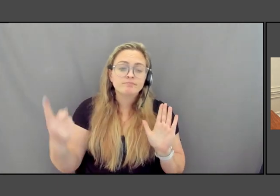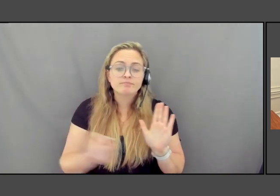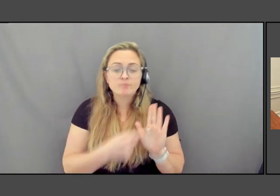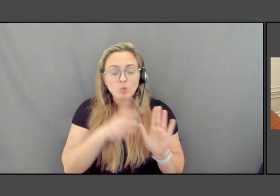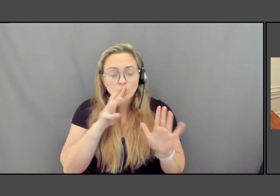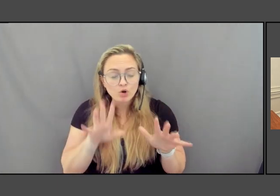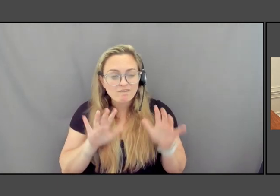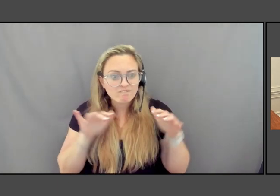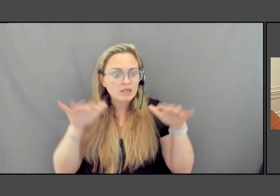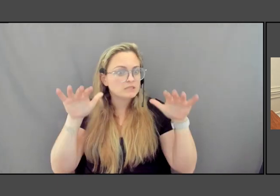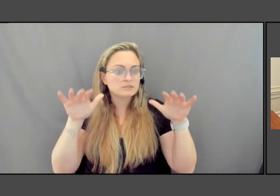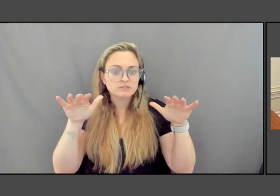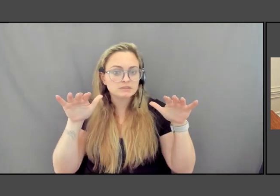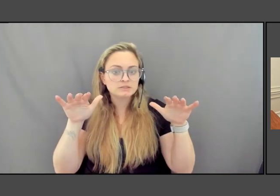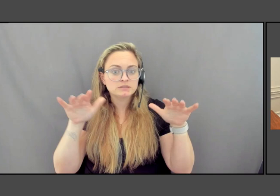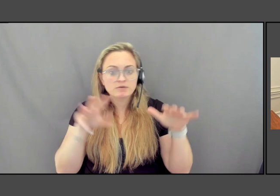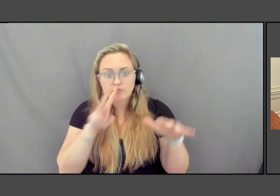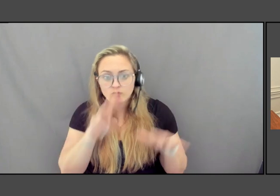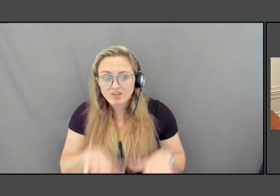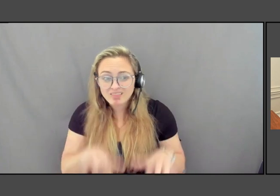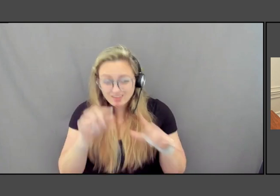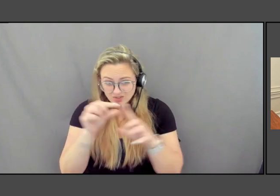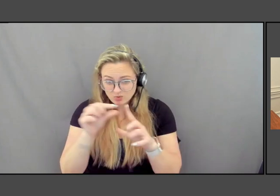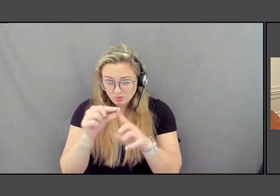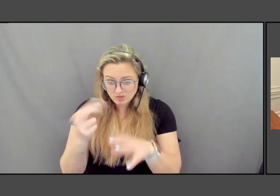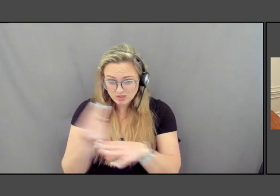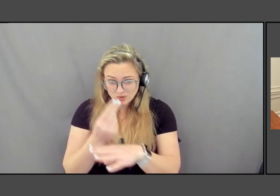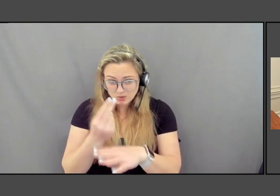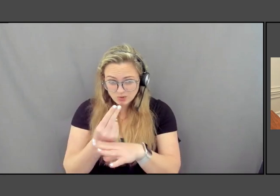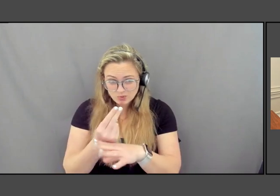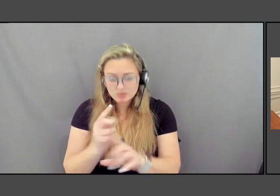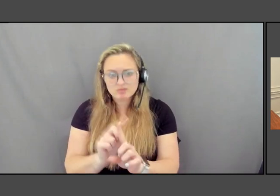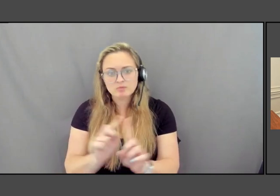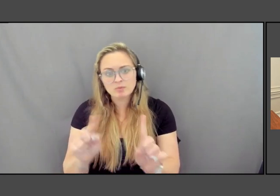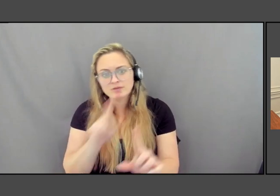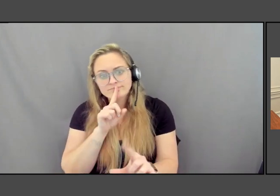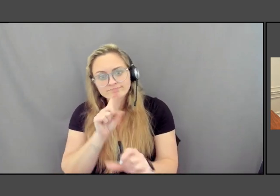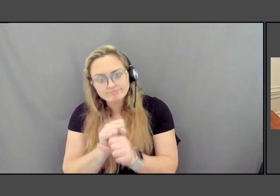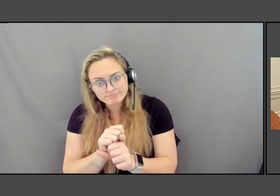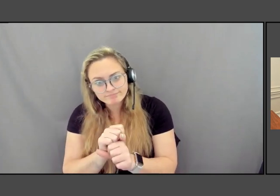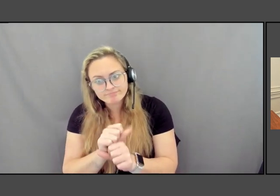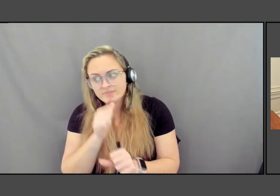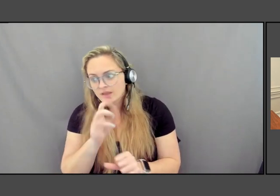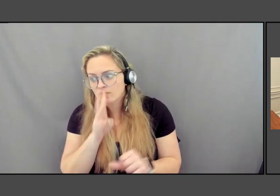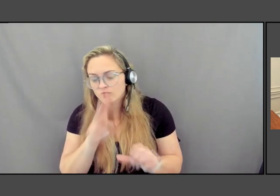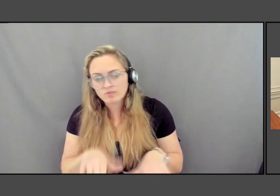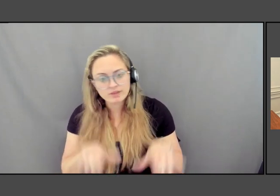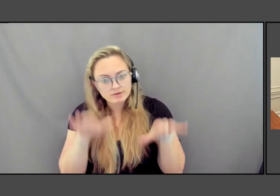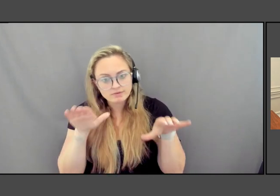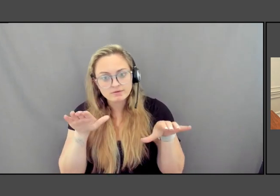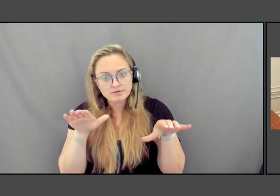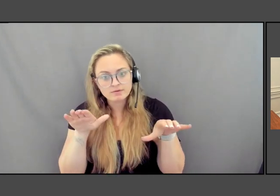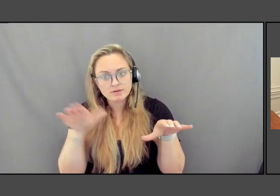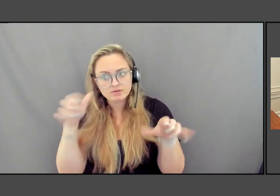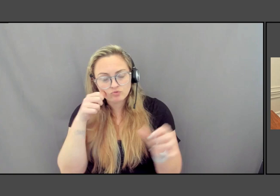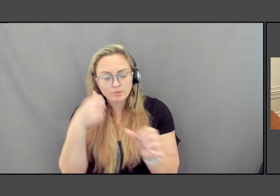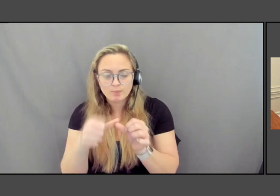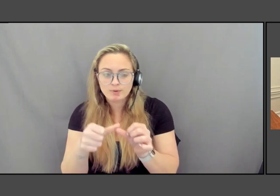Floods is the word they use, but in fact, it is not flooding. It is remembering.